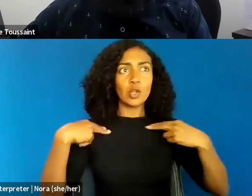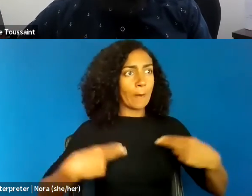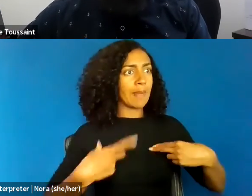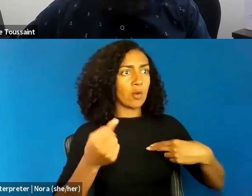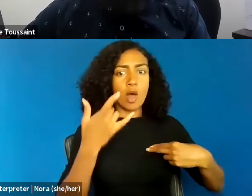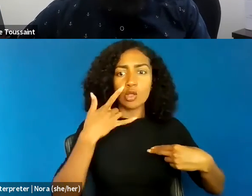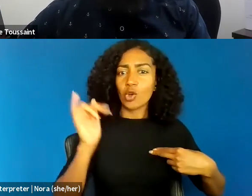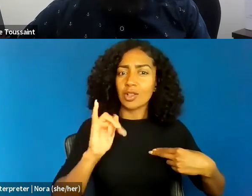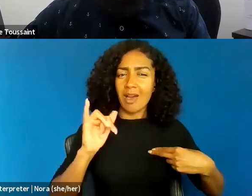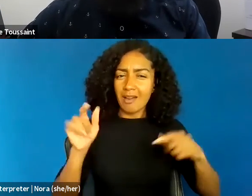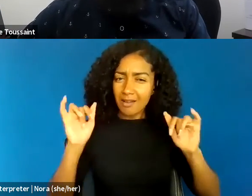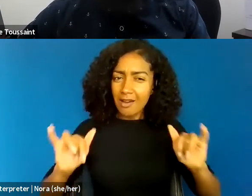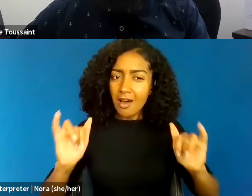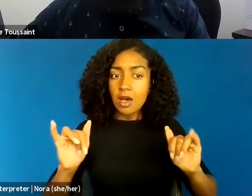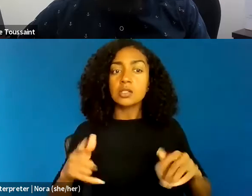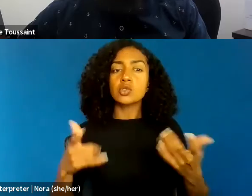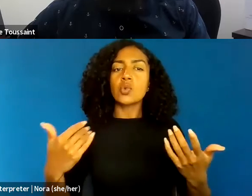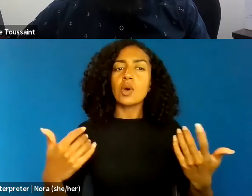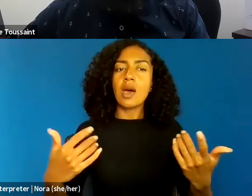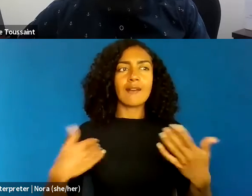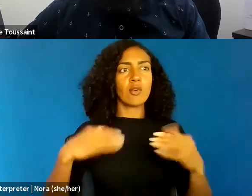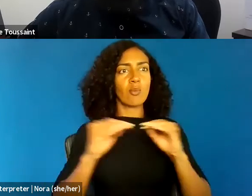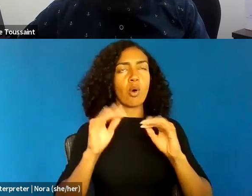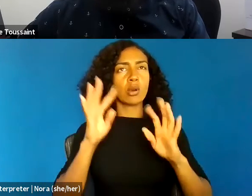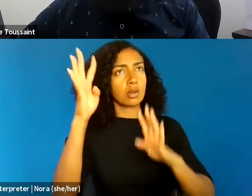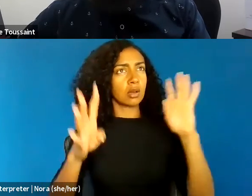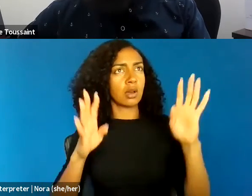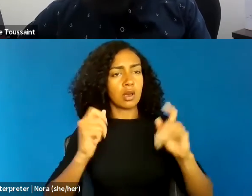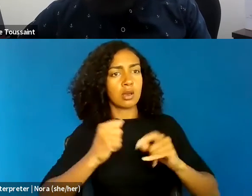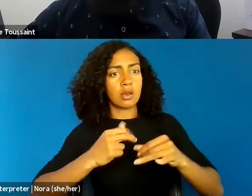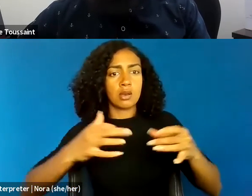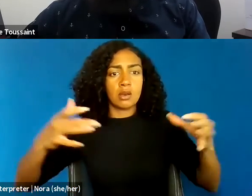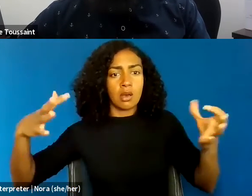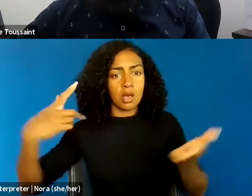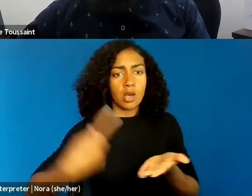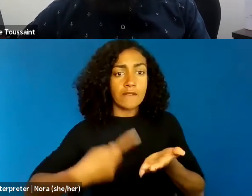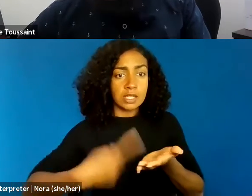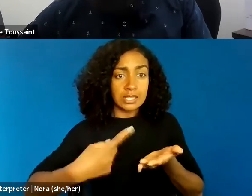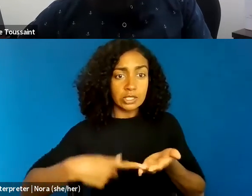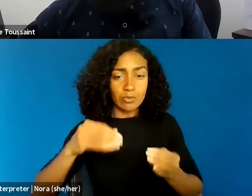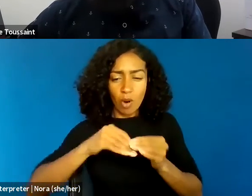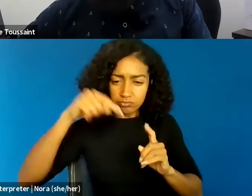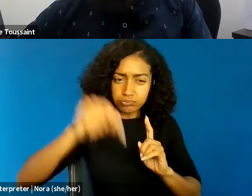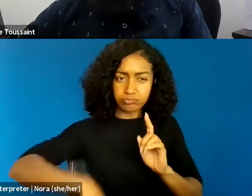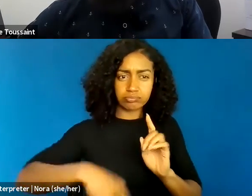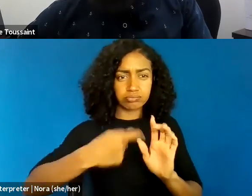And so I think having that more imaginative and broader conversation, one that might even push back on capitalism as we know it,